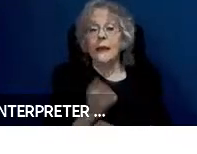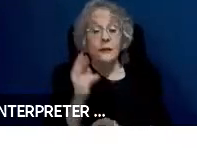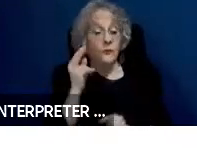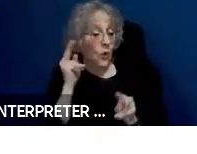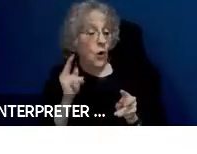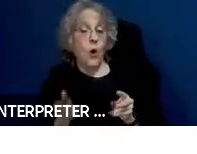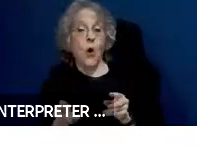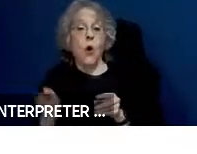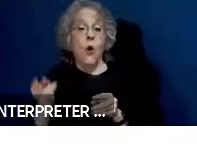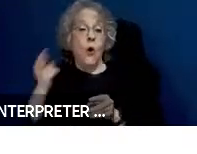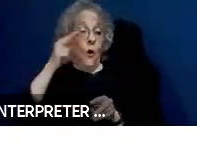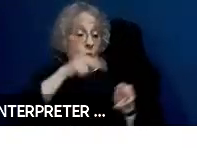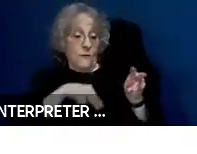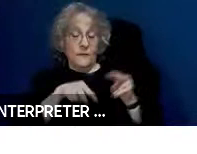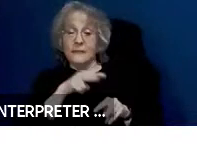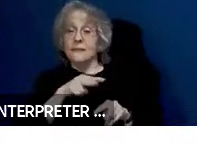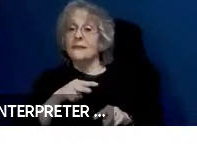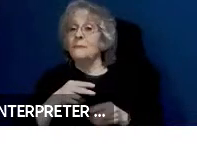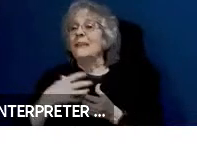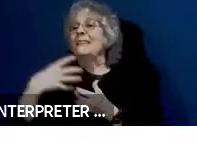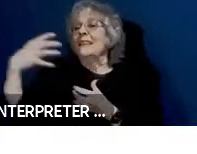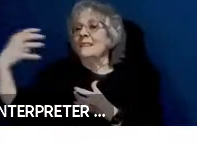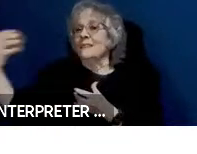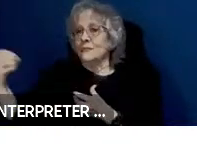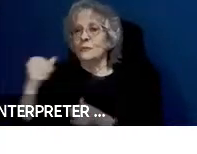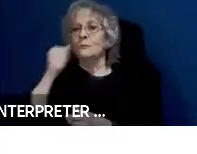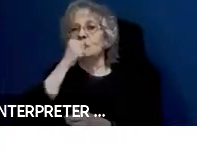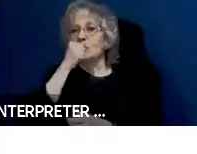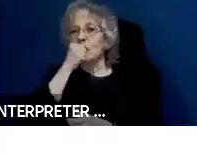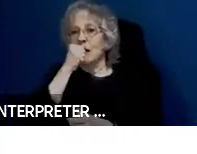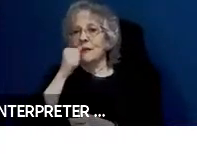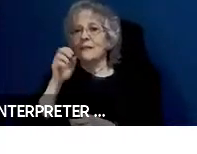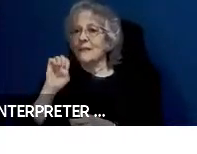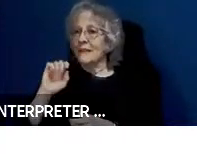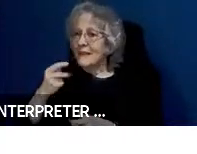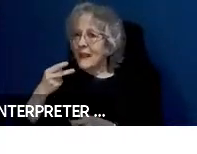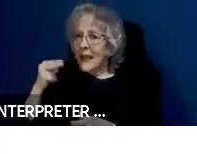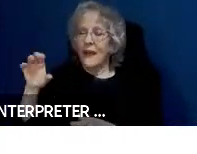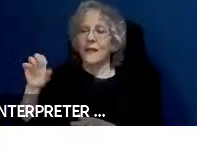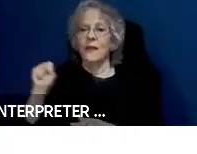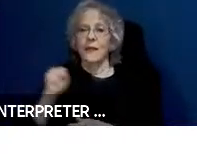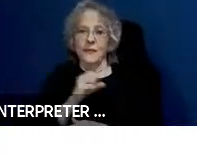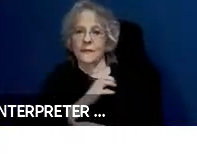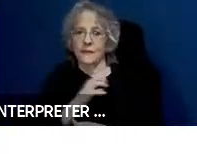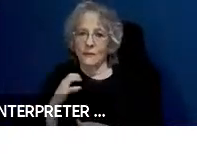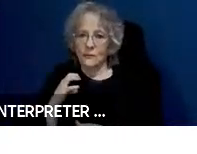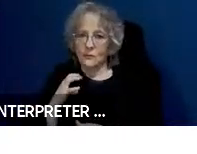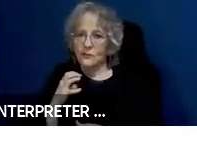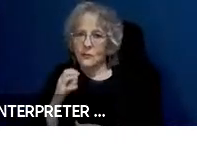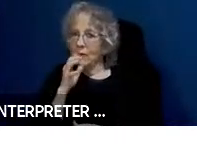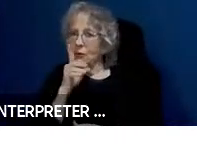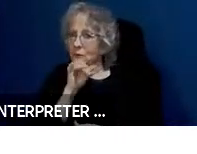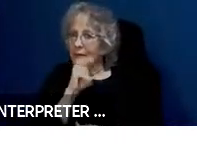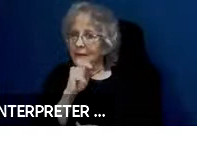and data ethics council to make sure it is not data-mined to the detriment of the user. Thank